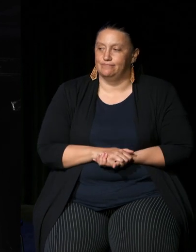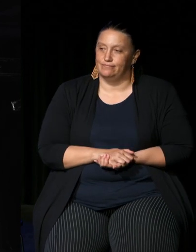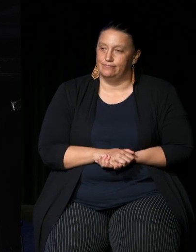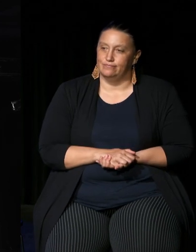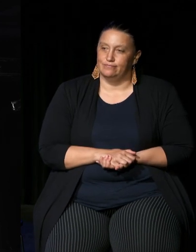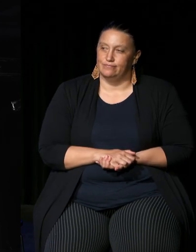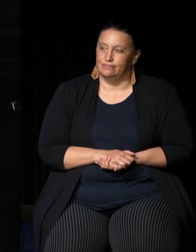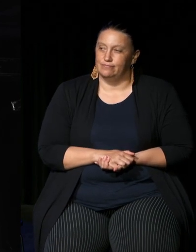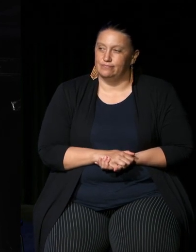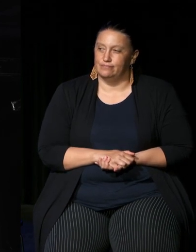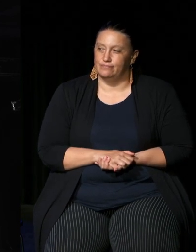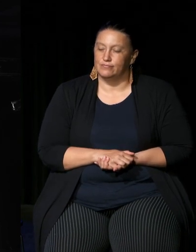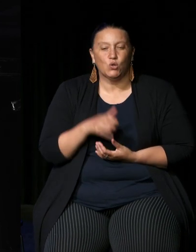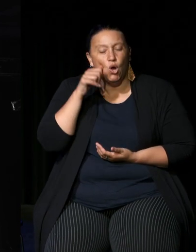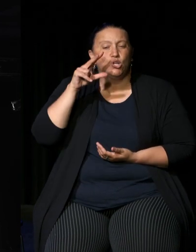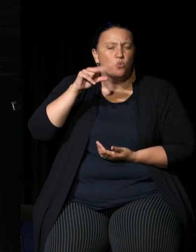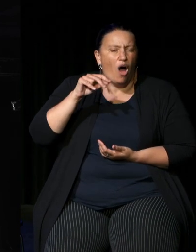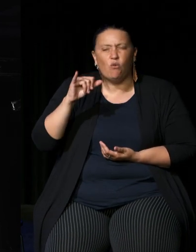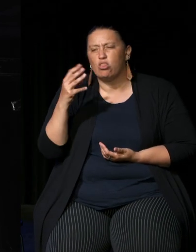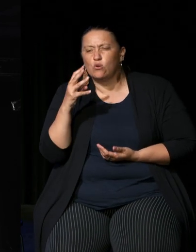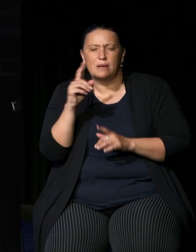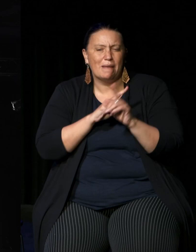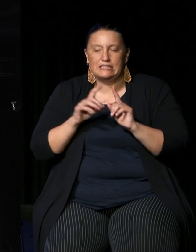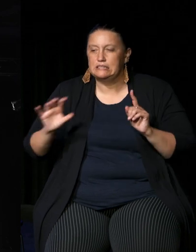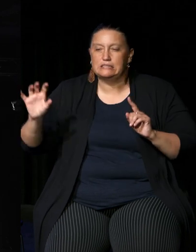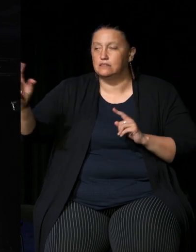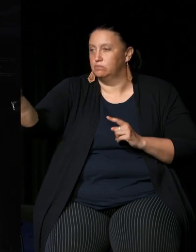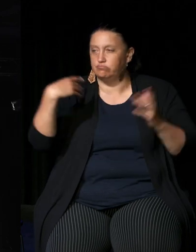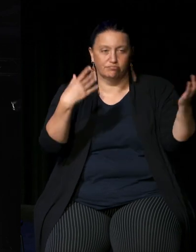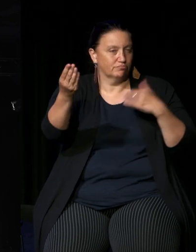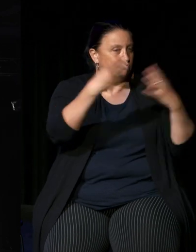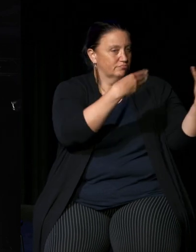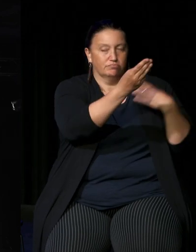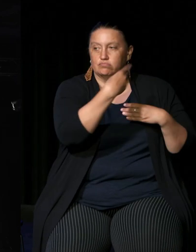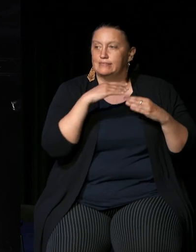12 or 13 meetings across the country that Drew Indigenous people together they weren't